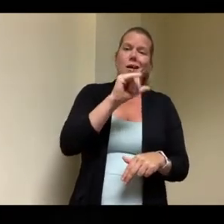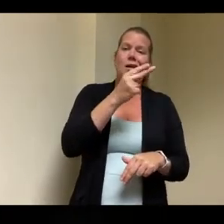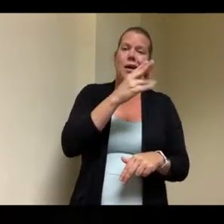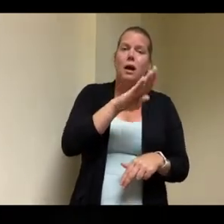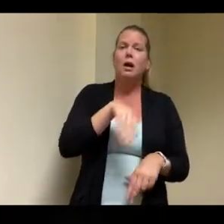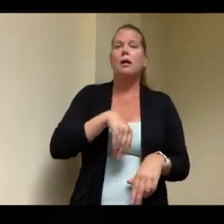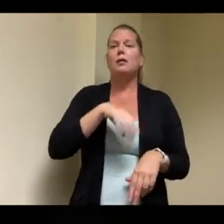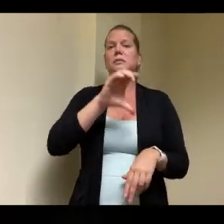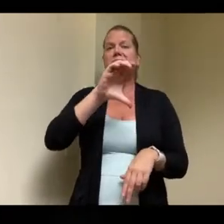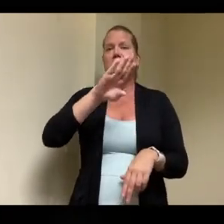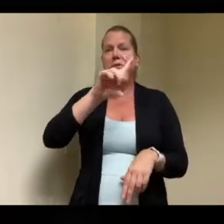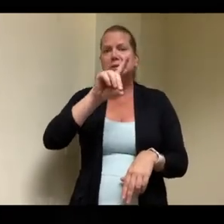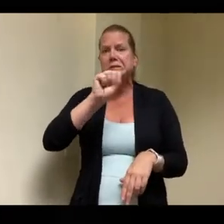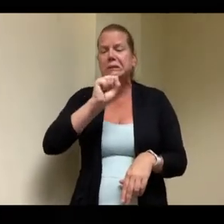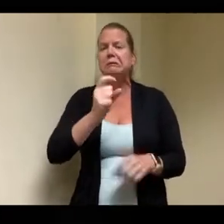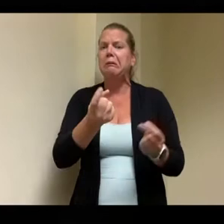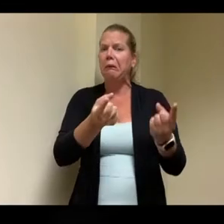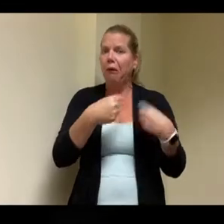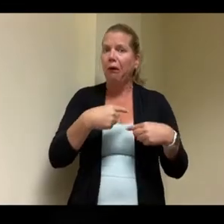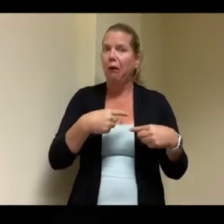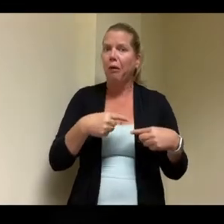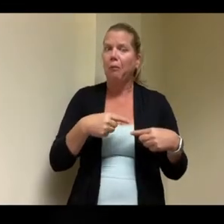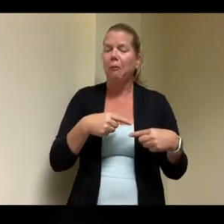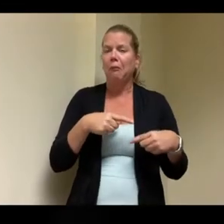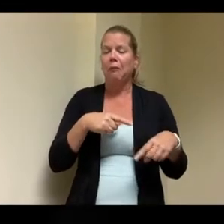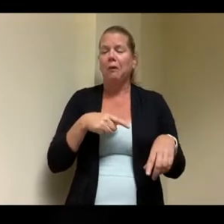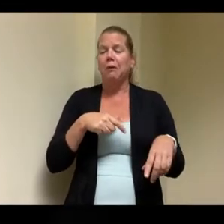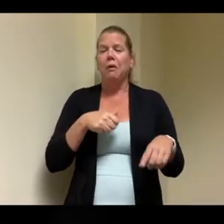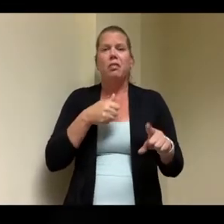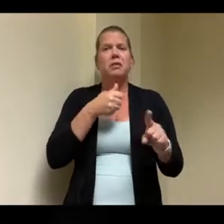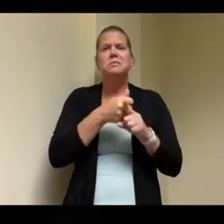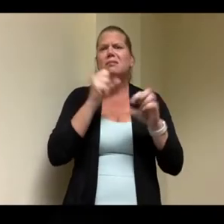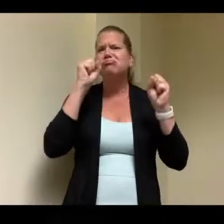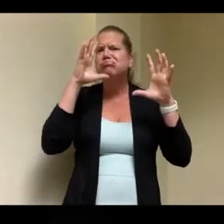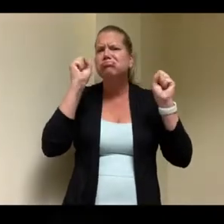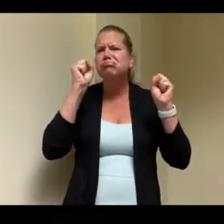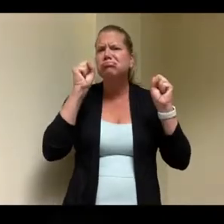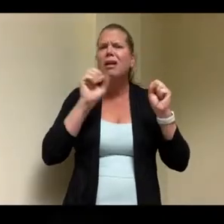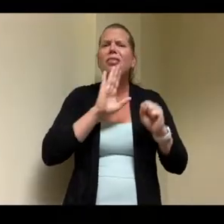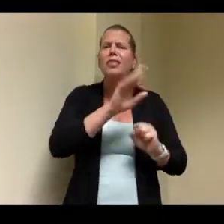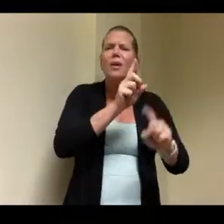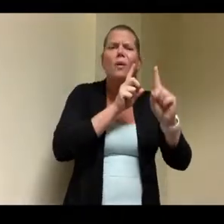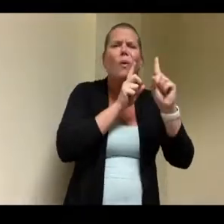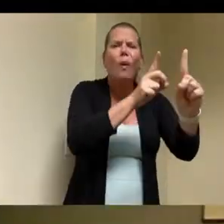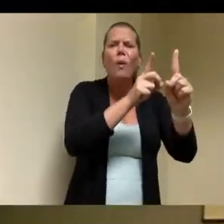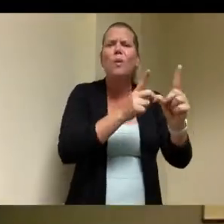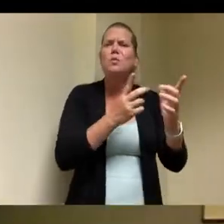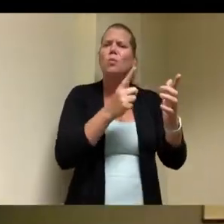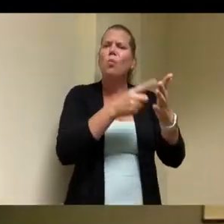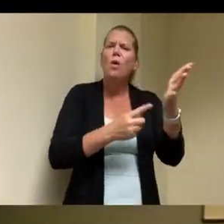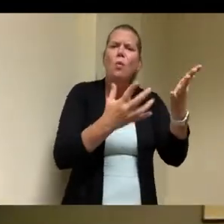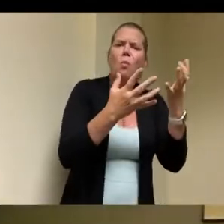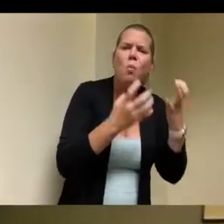goals aspirations as the three of us they want to work if they're loyal red